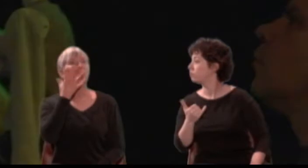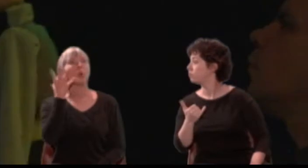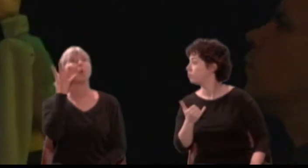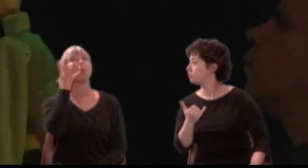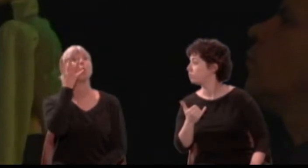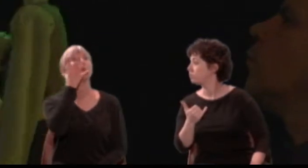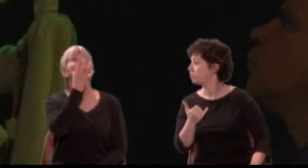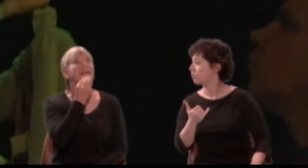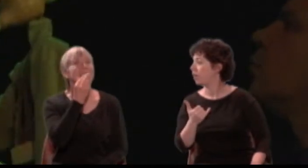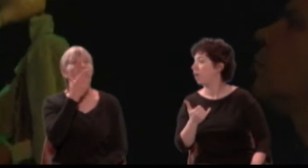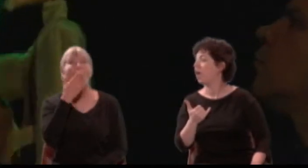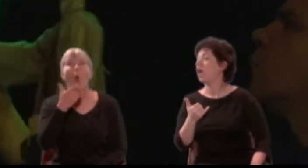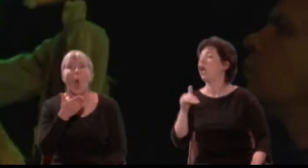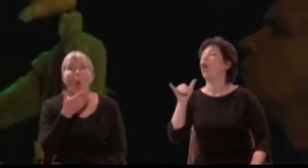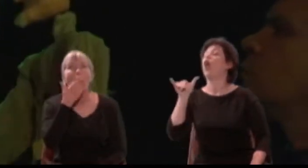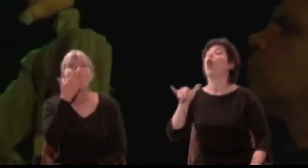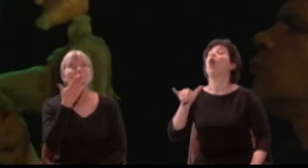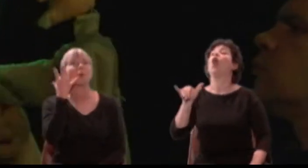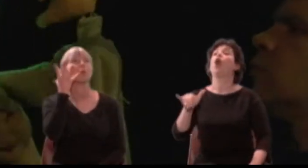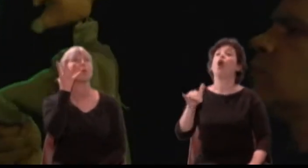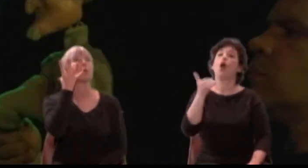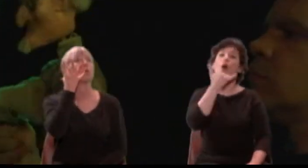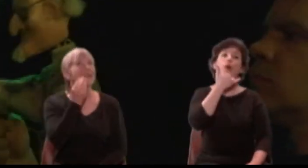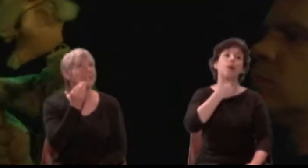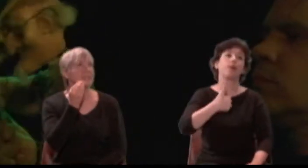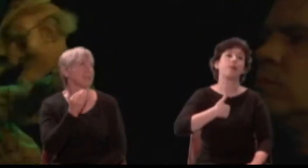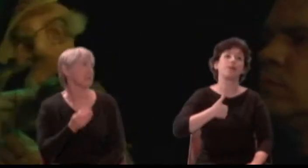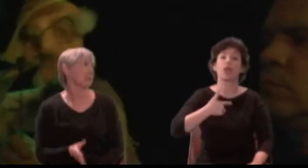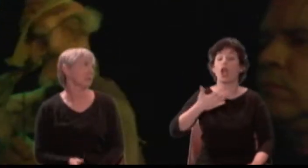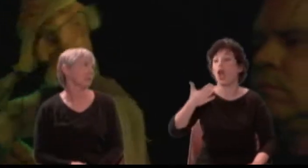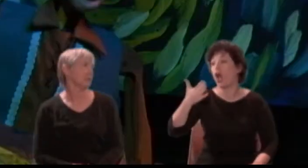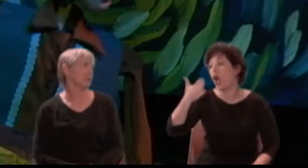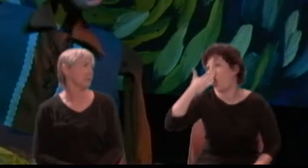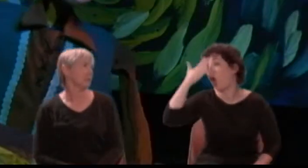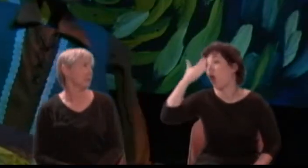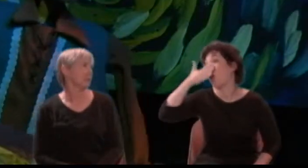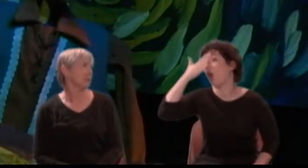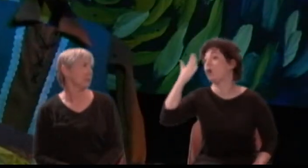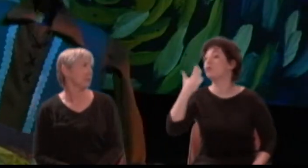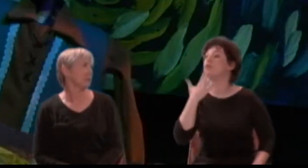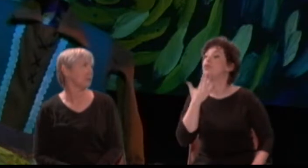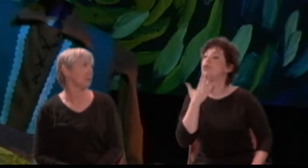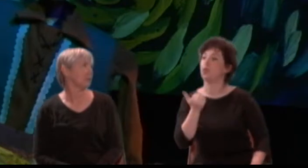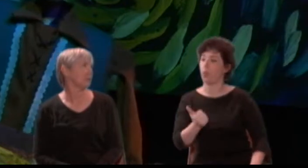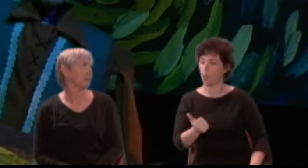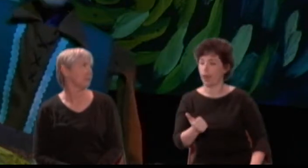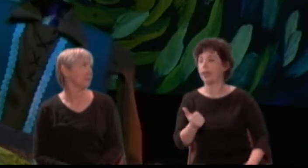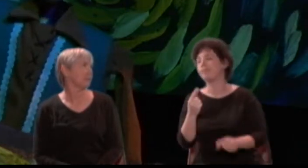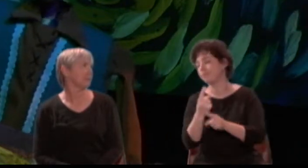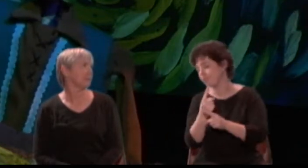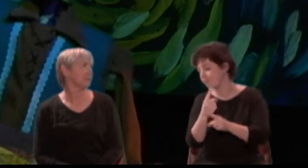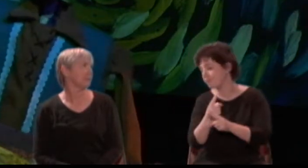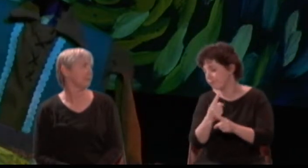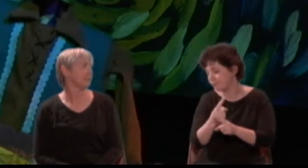Bottom: - Odors savors sweet. So hath thy breath, my dearest Thisby dear.